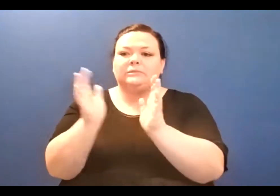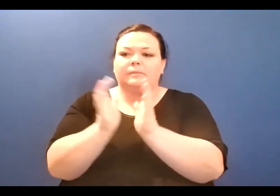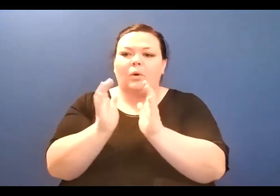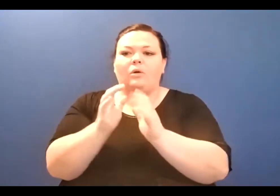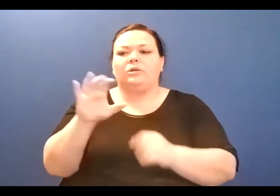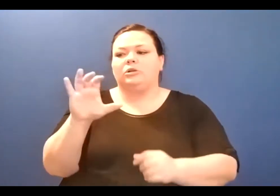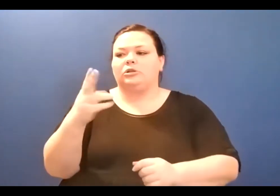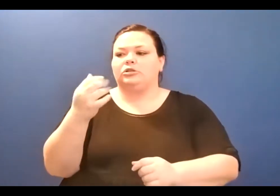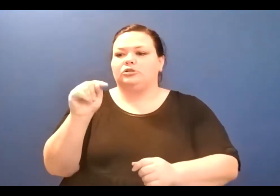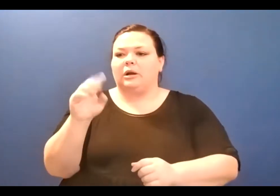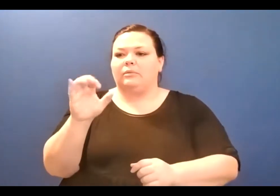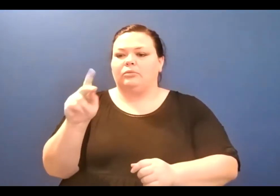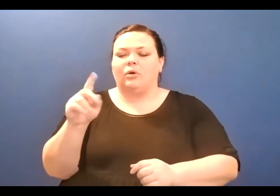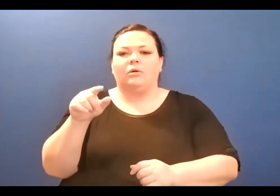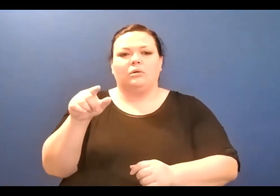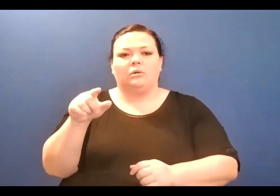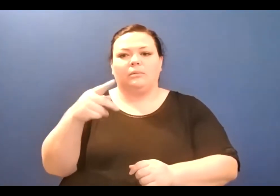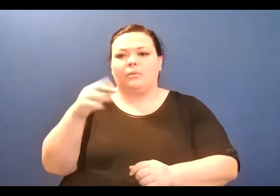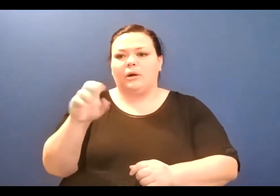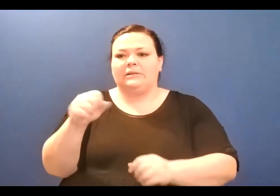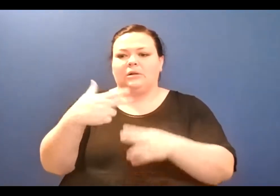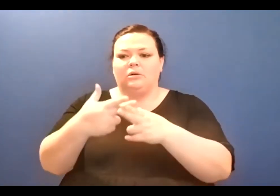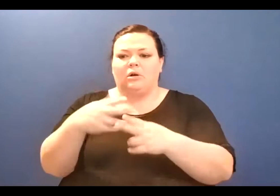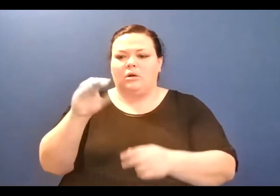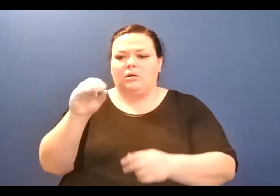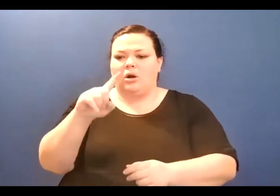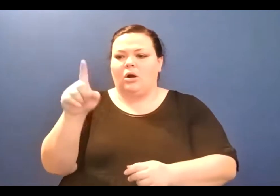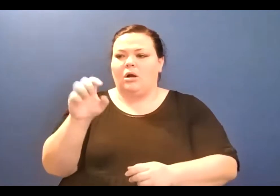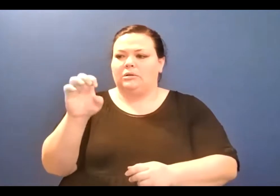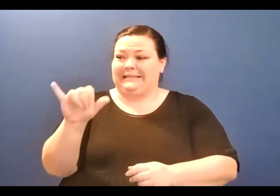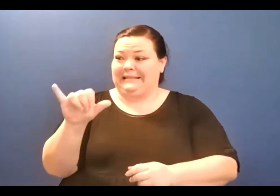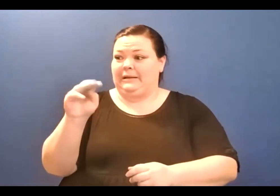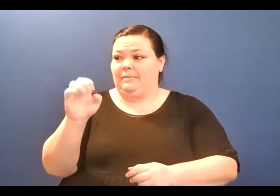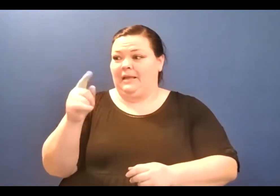bio that, um, we've been planning this reading, it was one of the the several readings that got